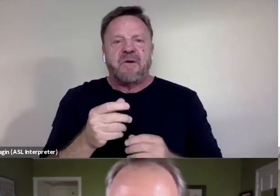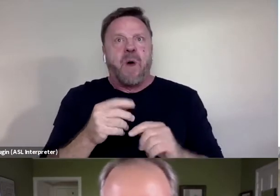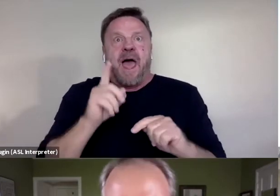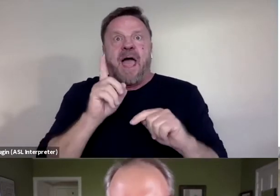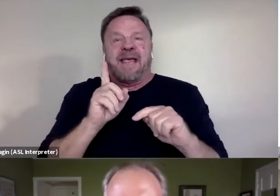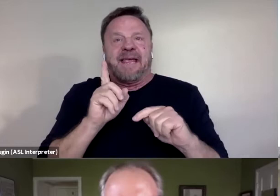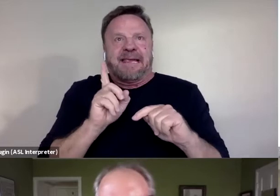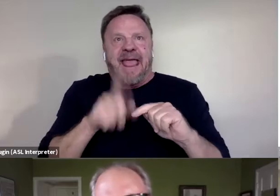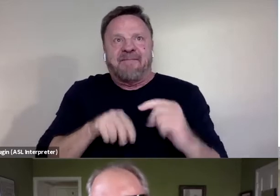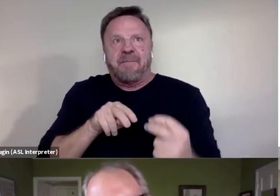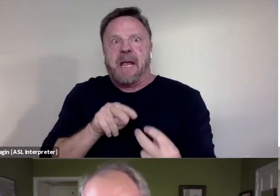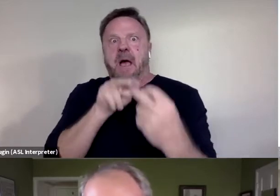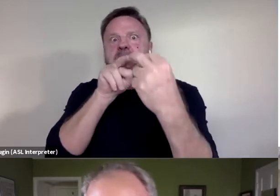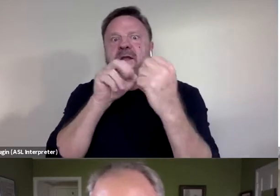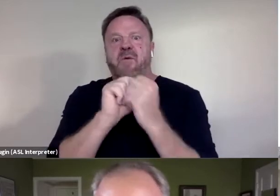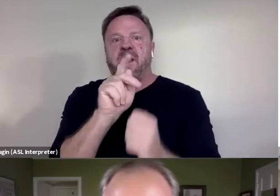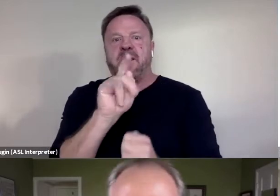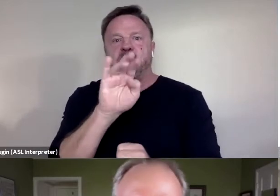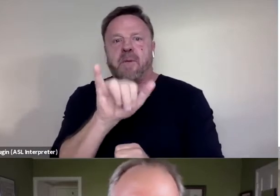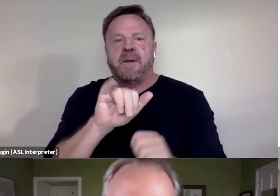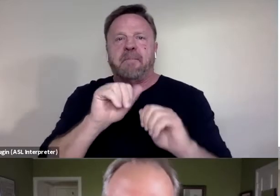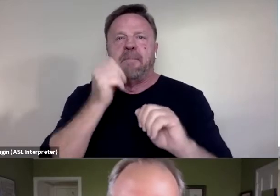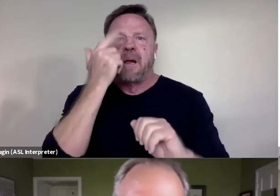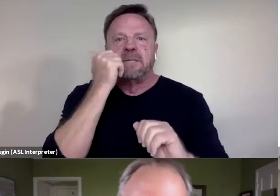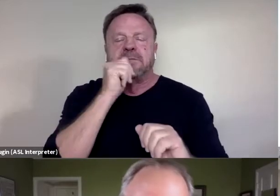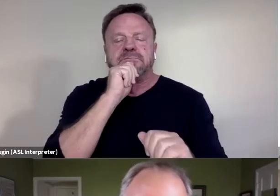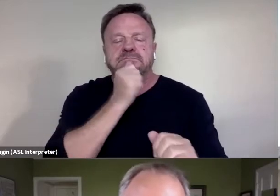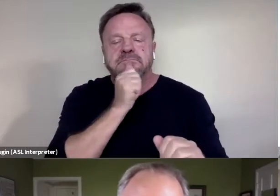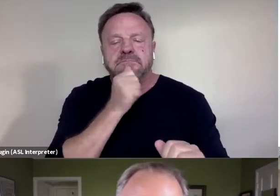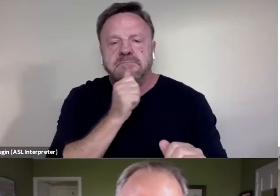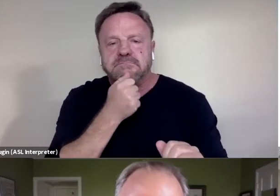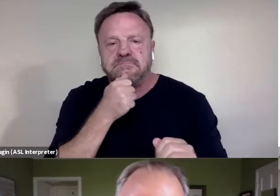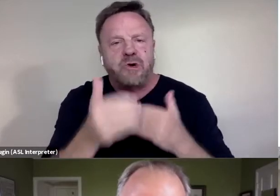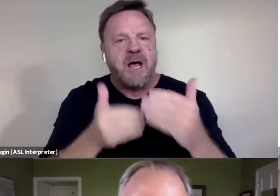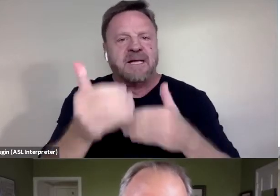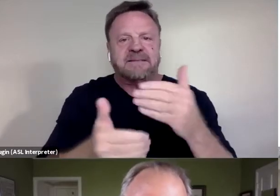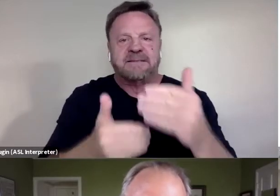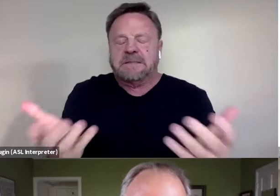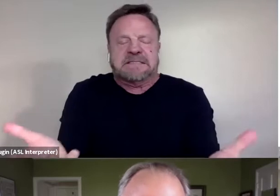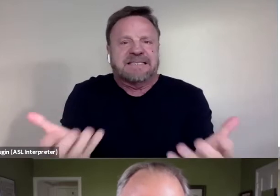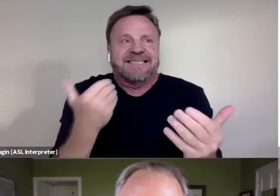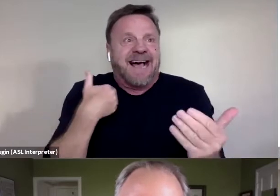'cause it was such an agonizing process. And I just didn't know who to trust.